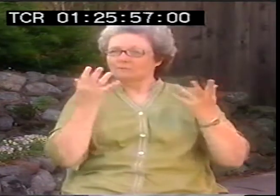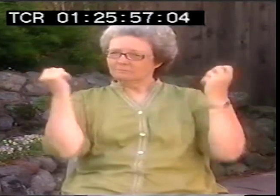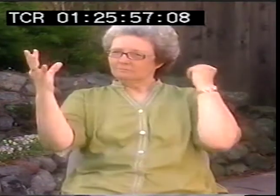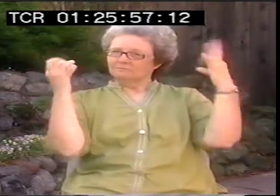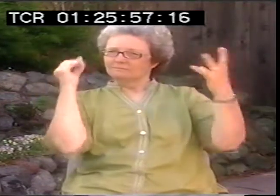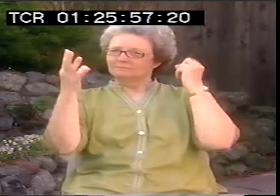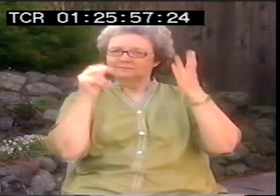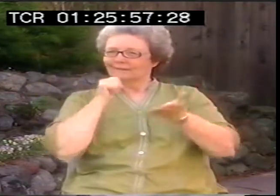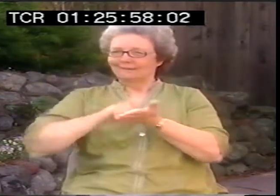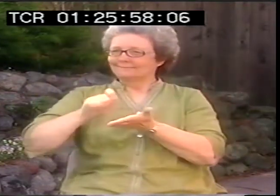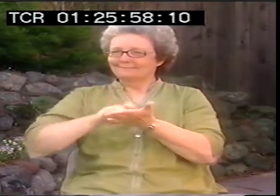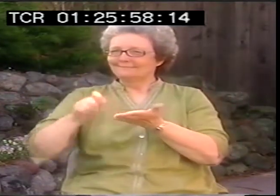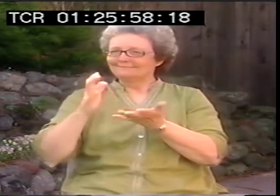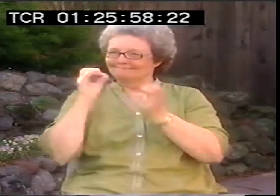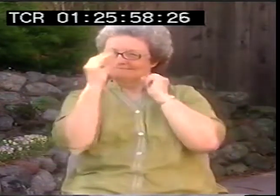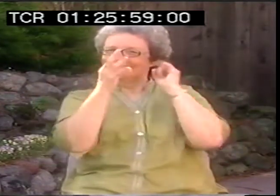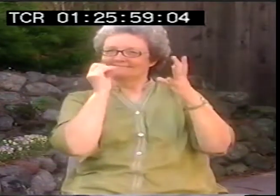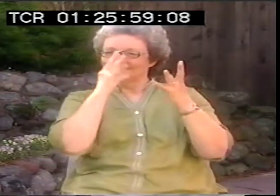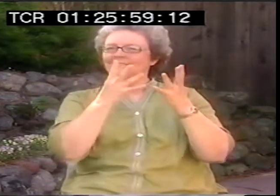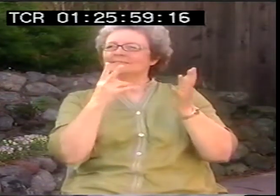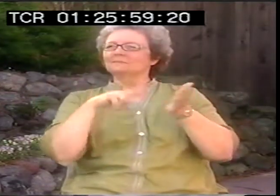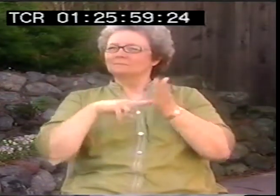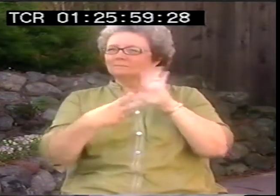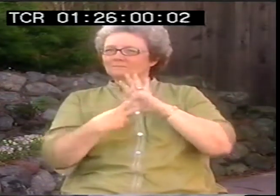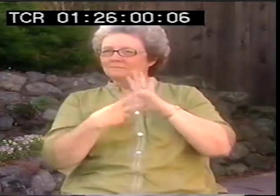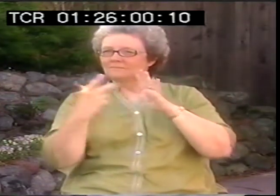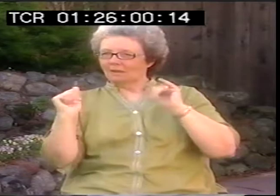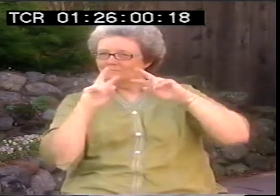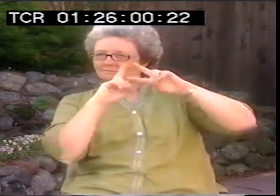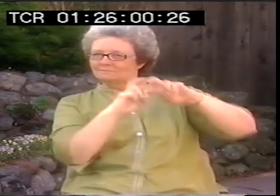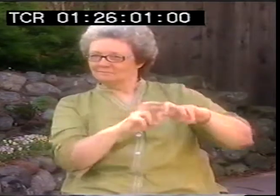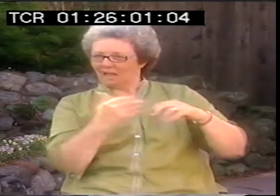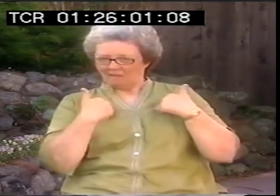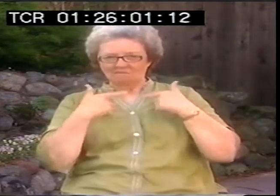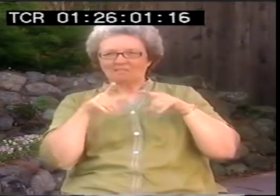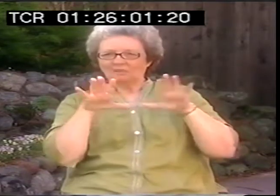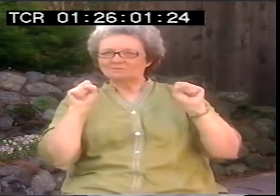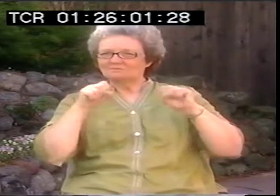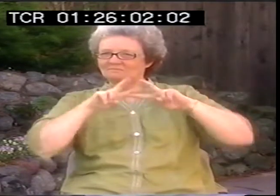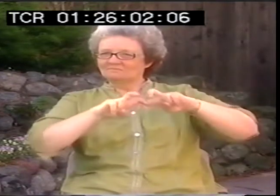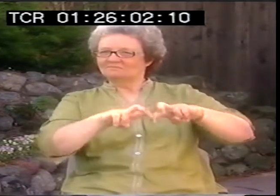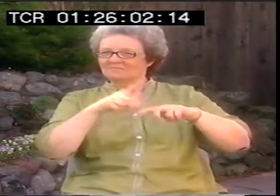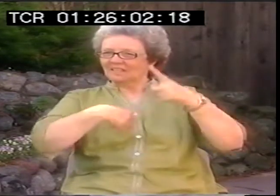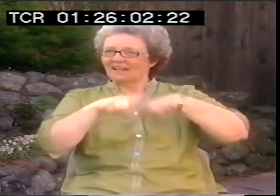And I thought, well, that's interesting, because sign language has its own rules. And they're not written down.